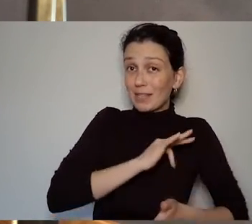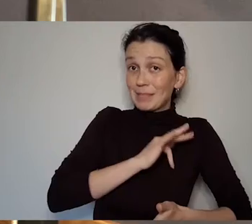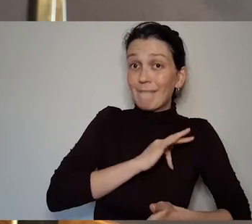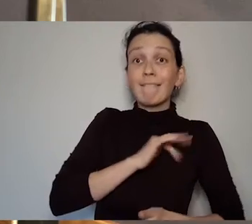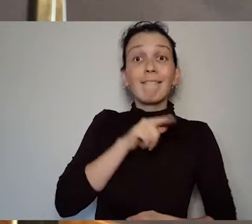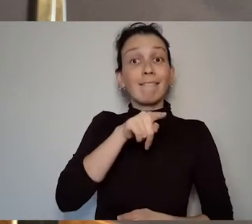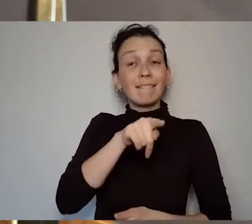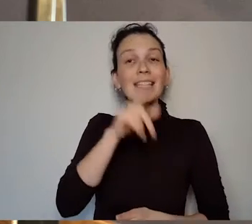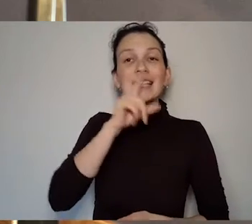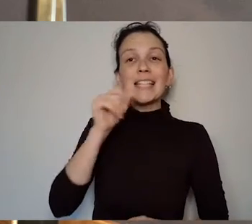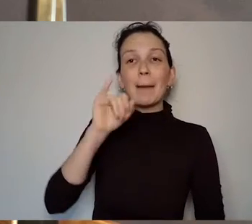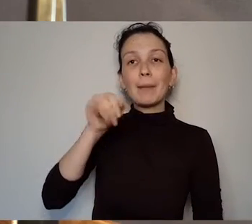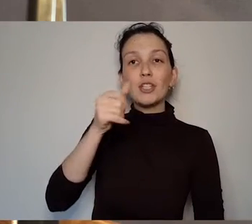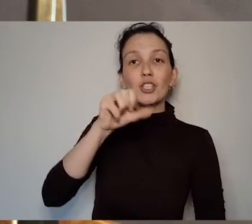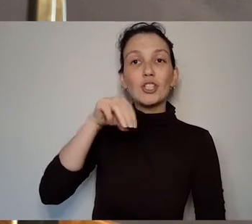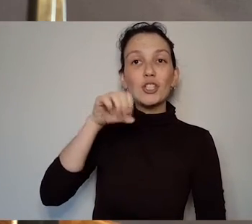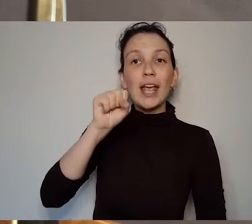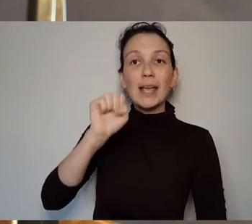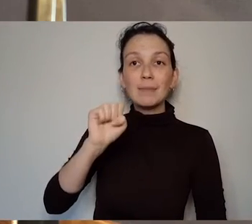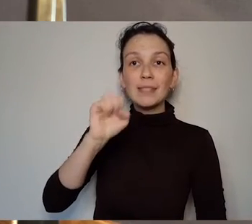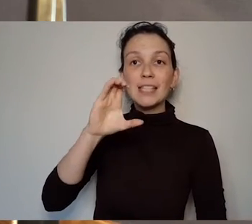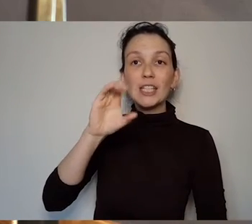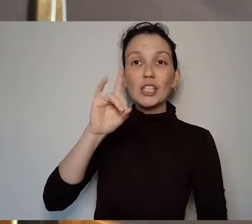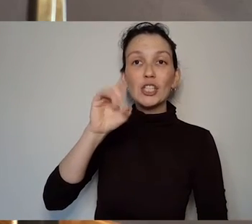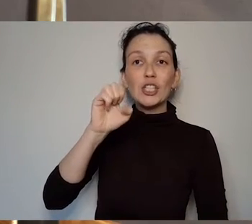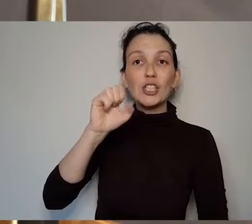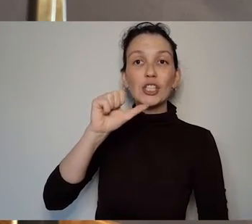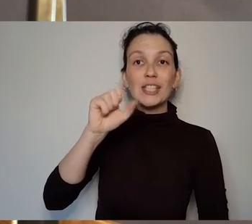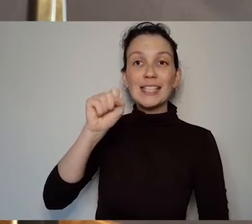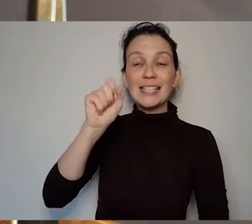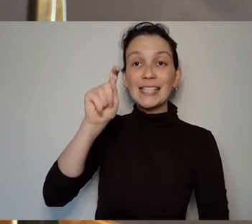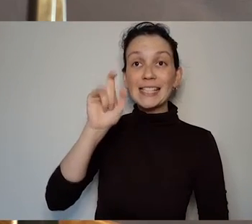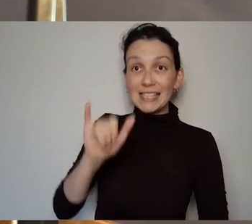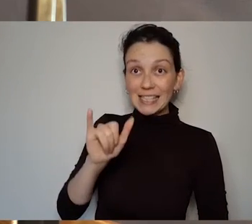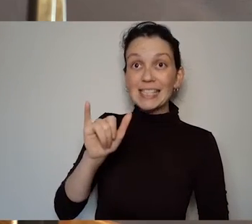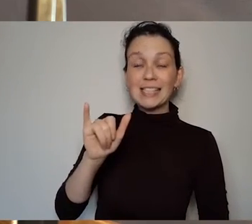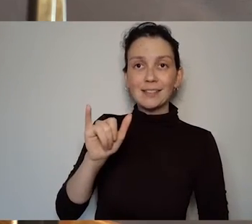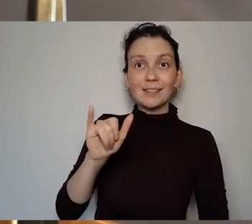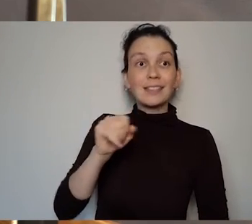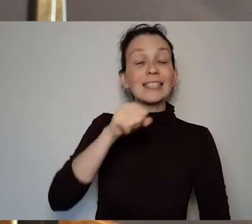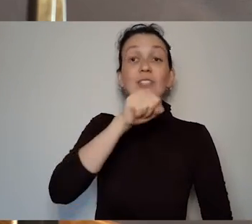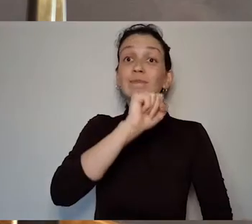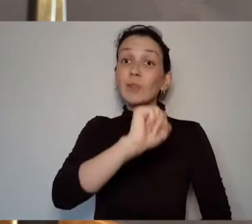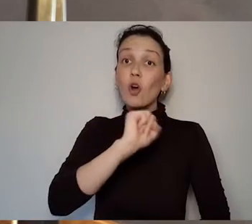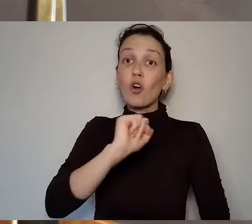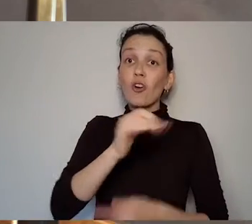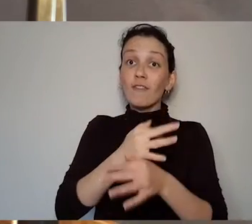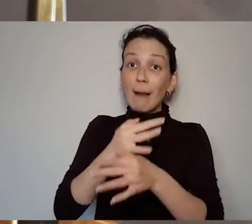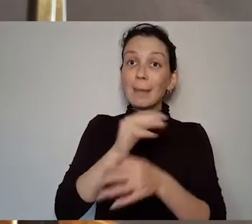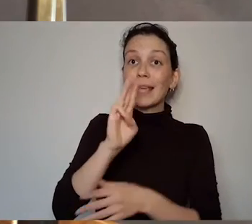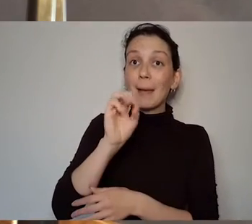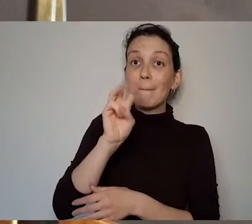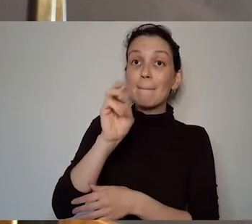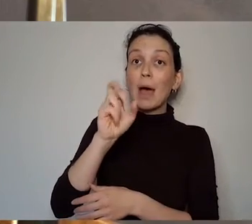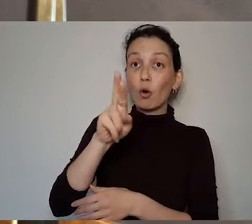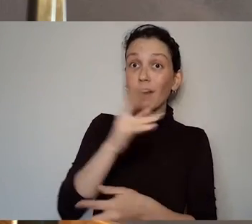family had a collection of letters that Deevy wrote to Cheasty and these letters are incredible they